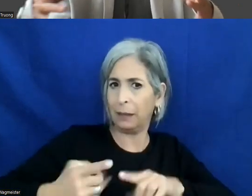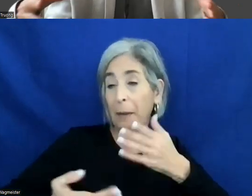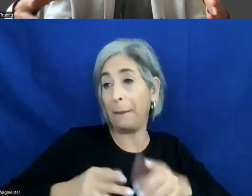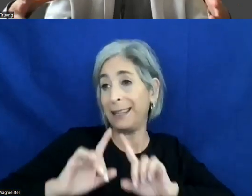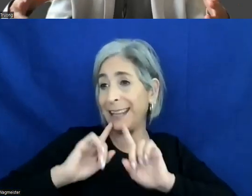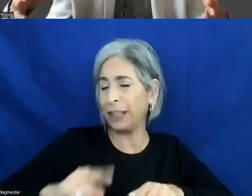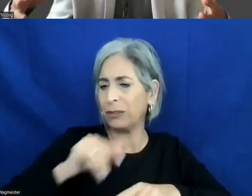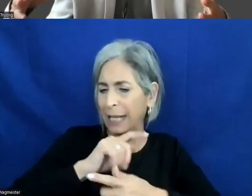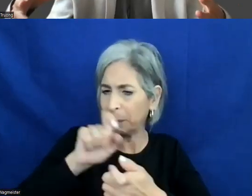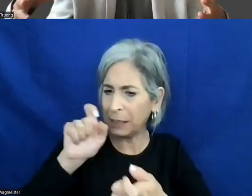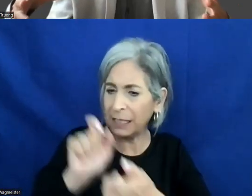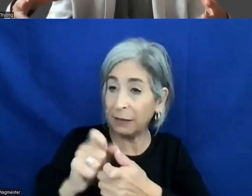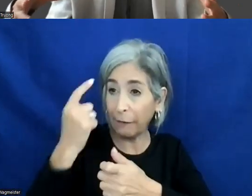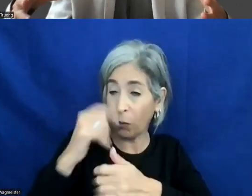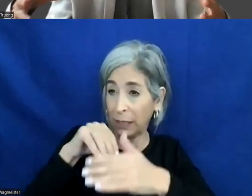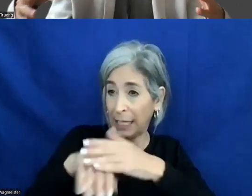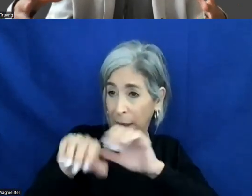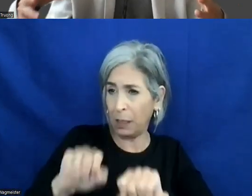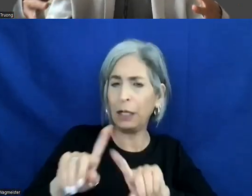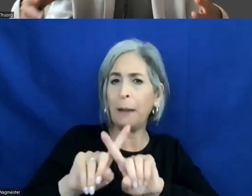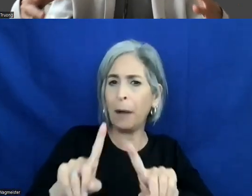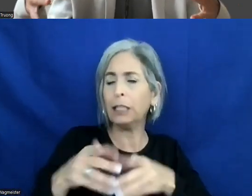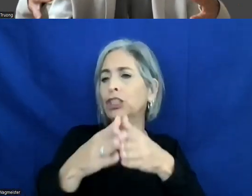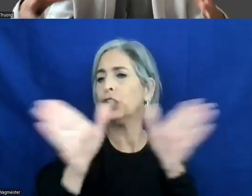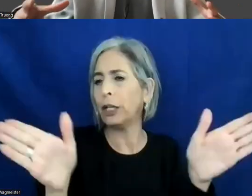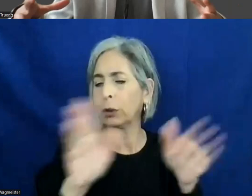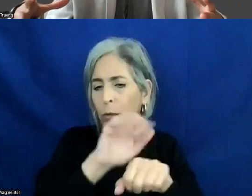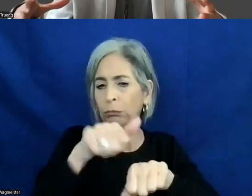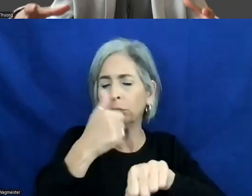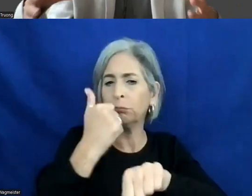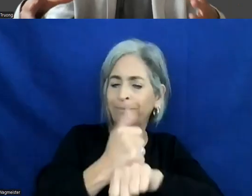specifically to accessibility, but really building relationships and I think building